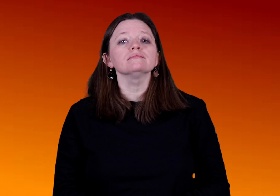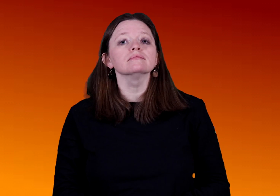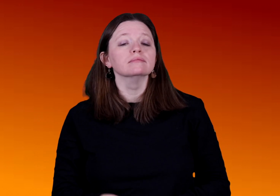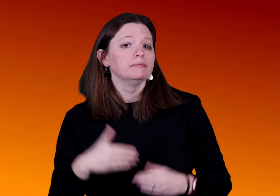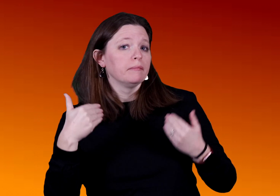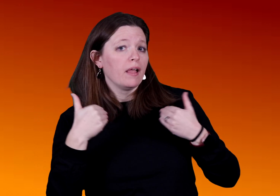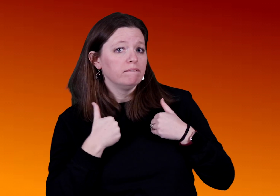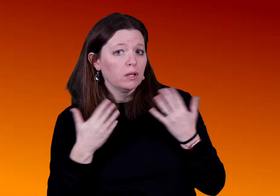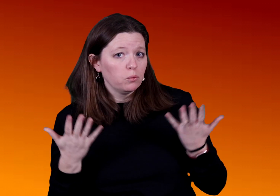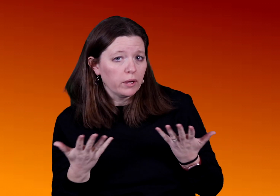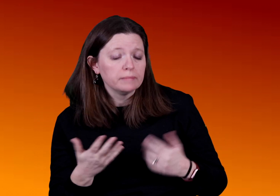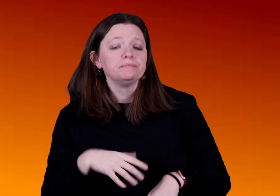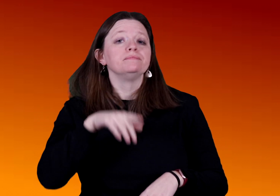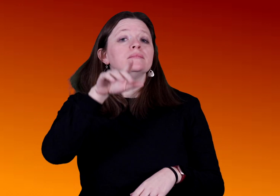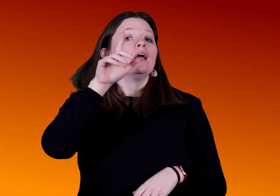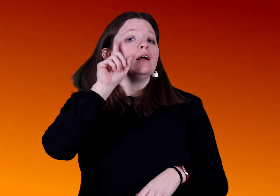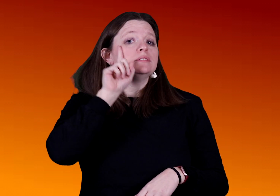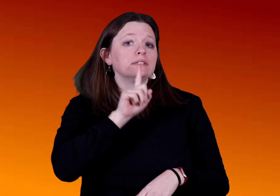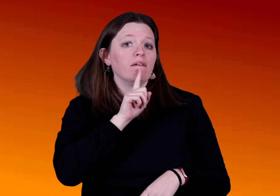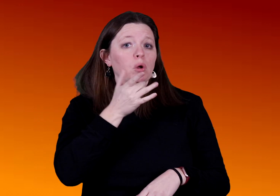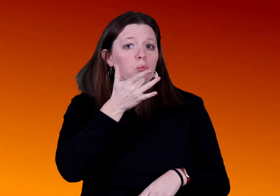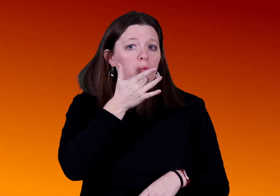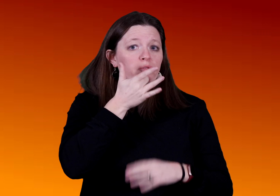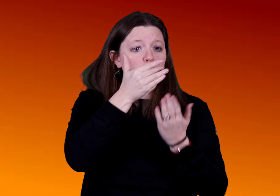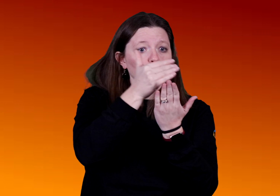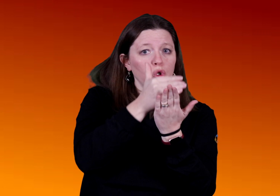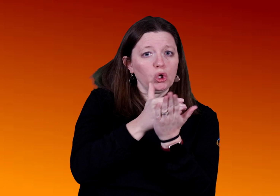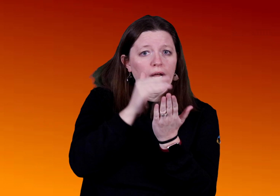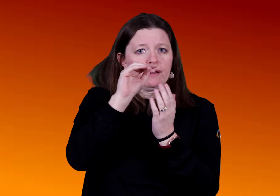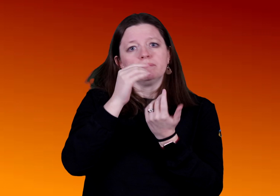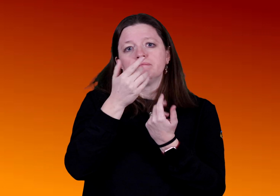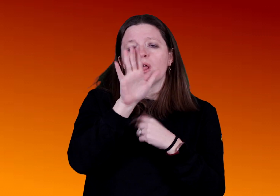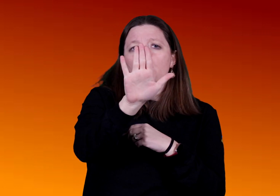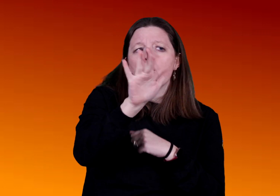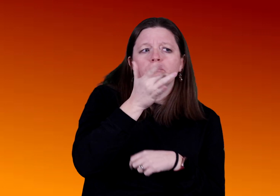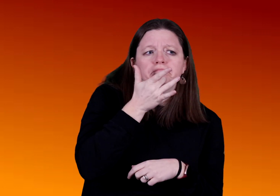We have a Deaf consumer preferred list so you can note down